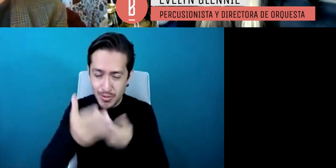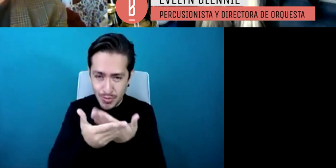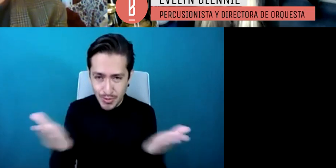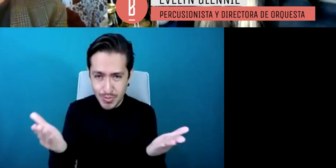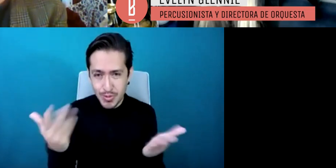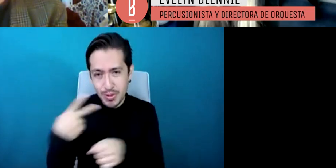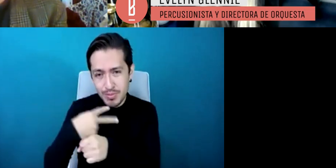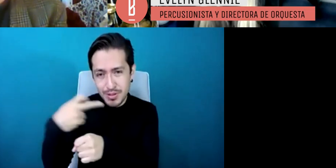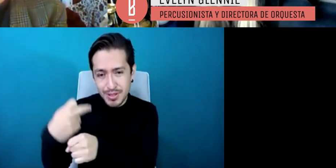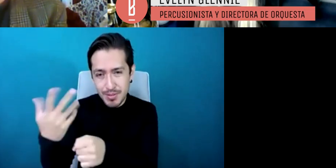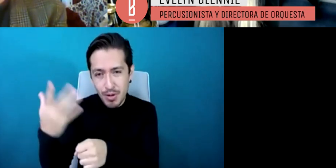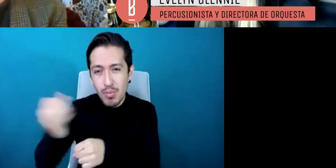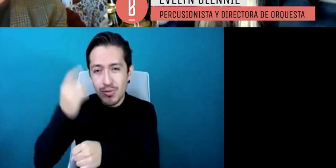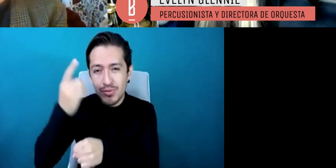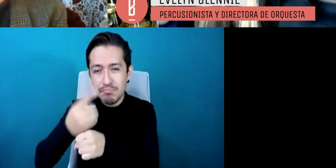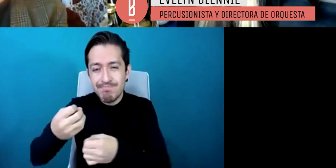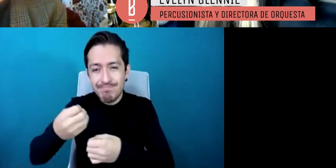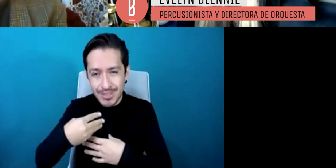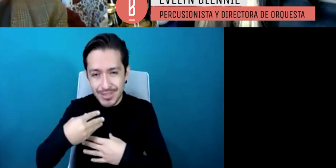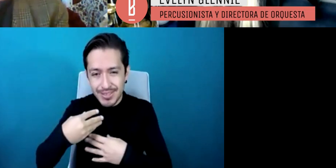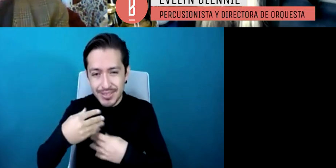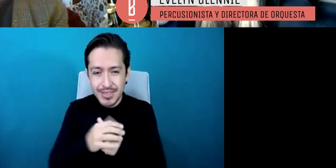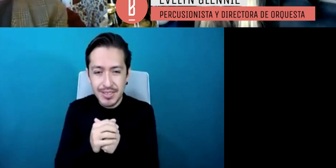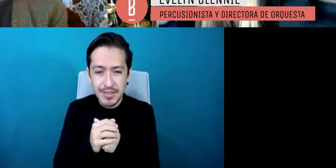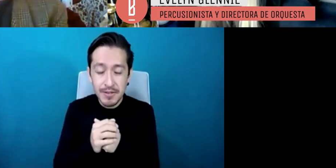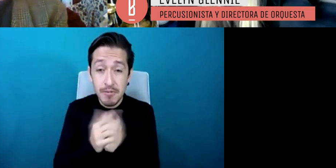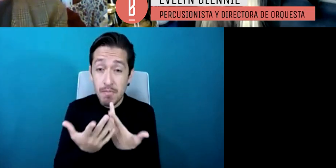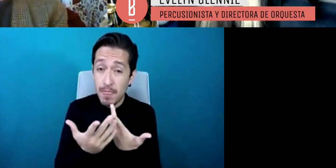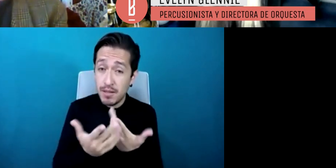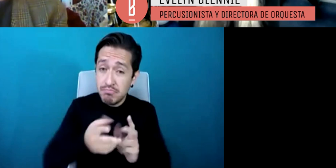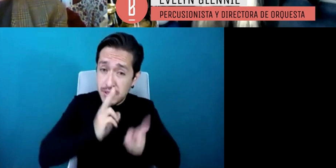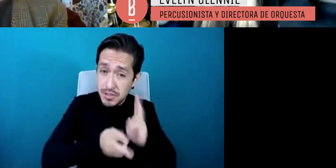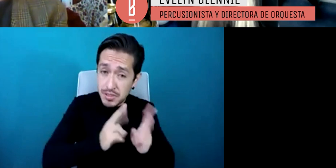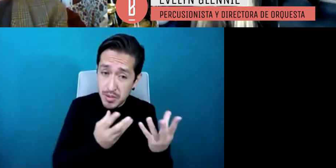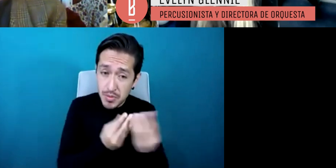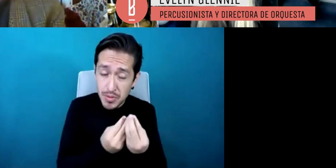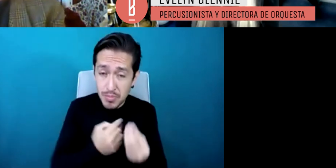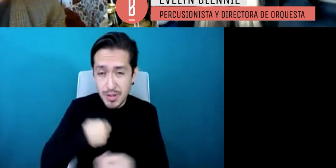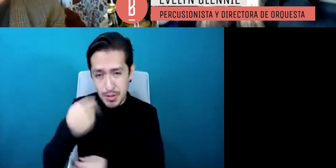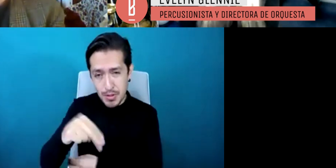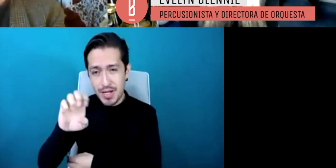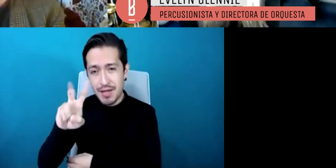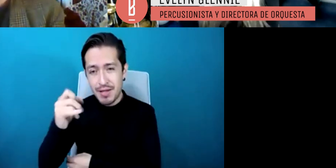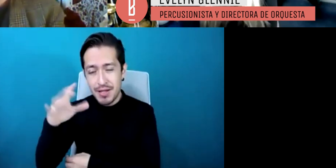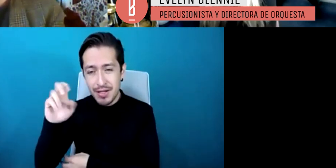this opportunity to have a discussion together my name is Evelyn Gleny I am white I have